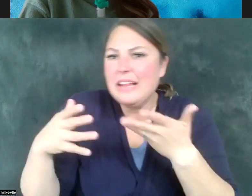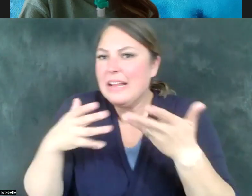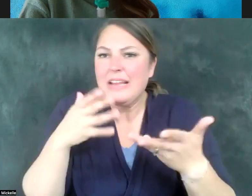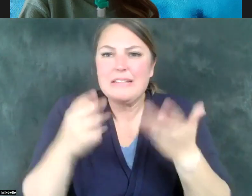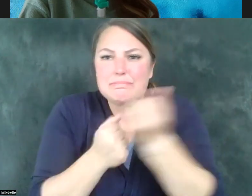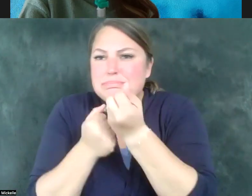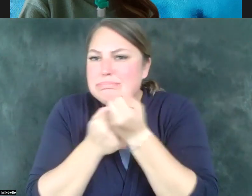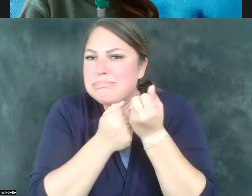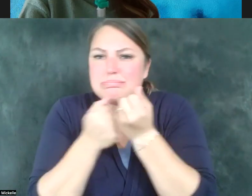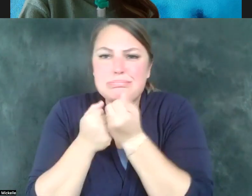the loved ones that you have.